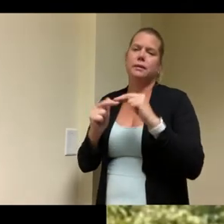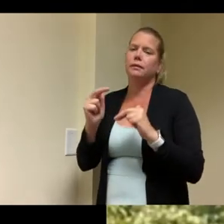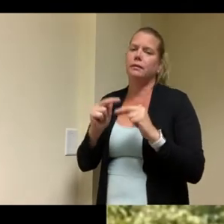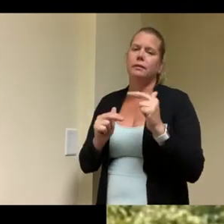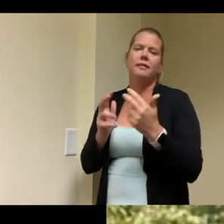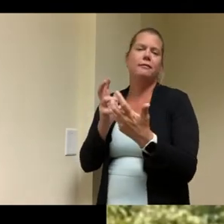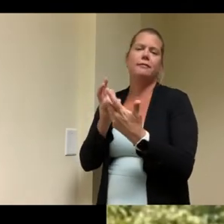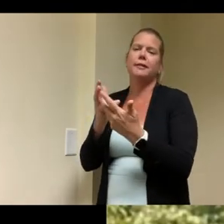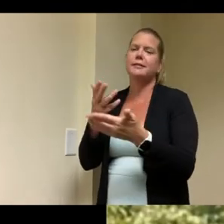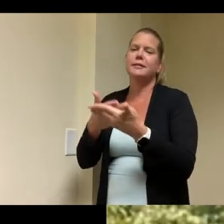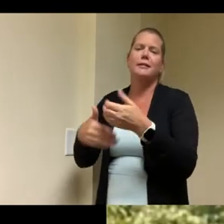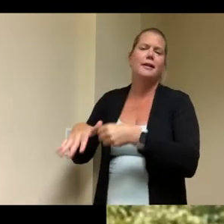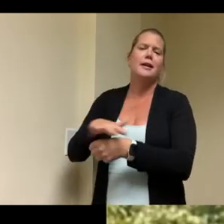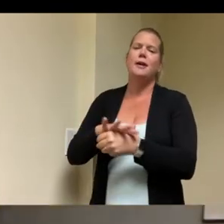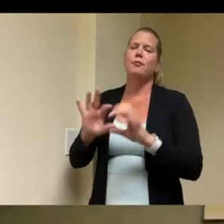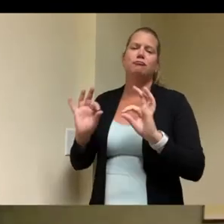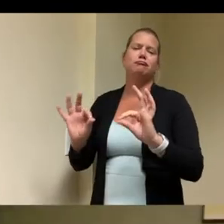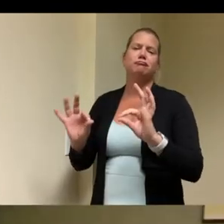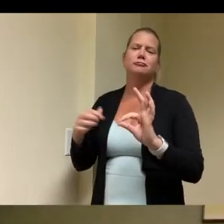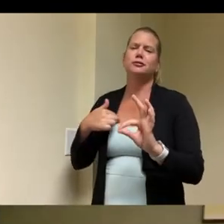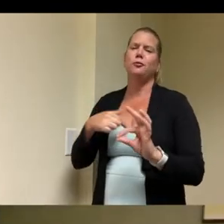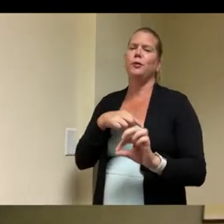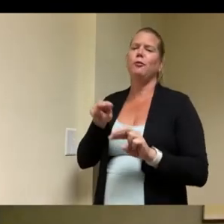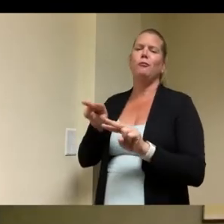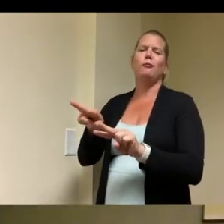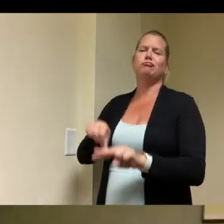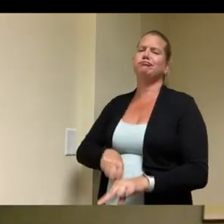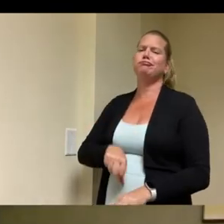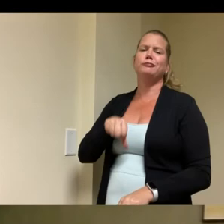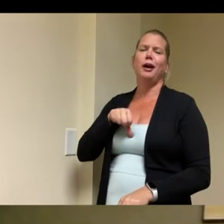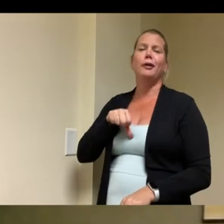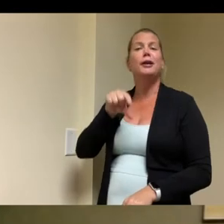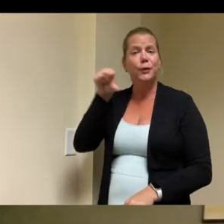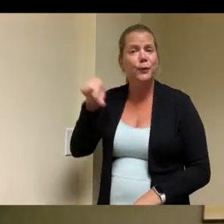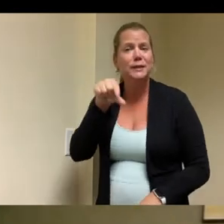proud of here in the city yeah and jim will it be kind of a like